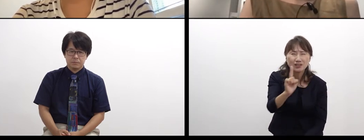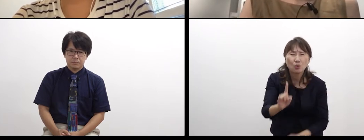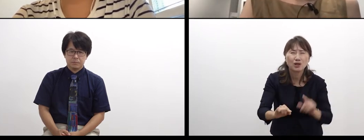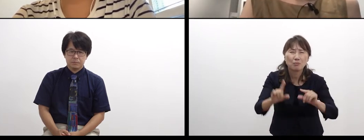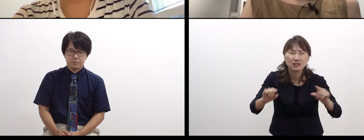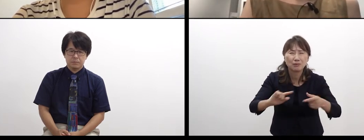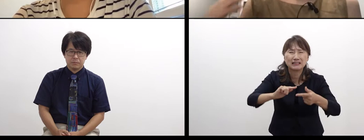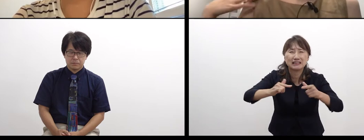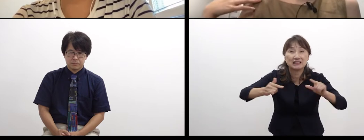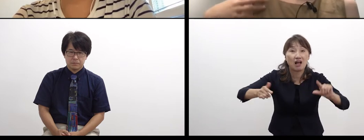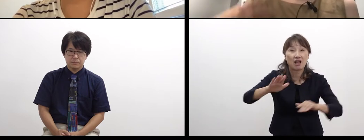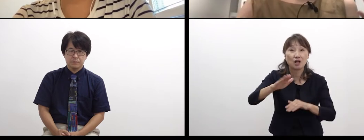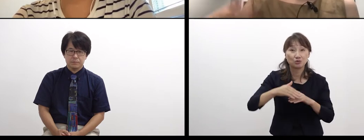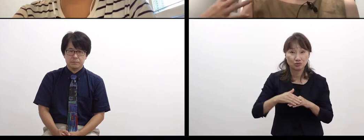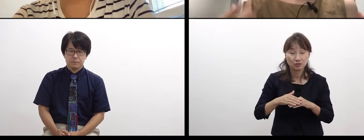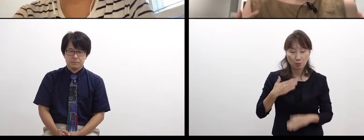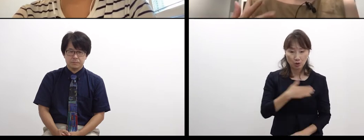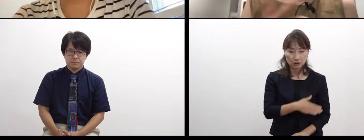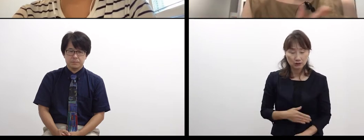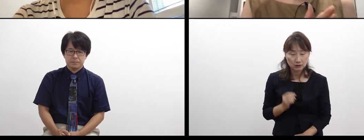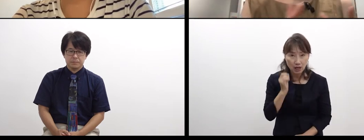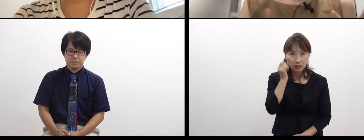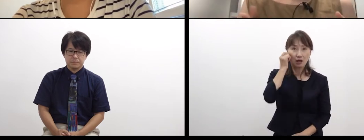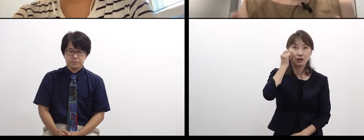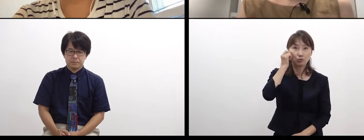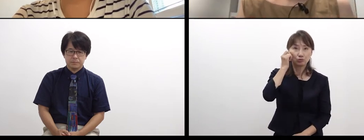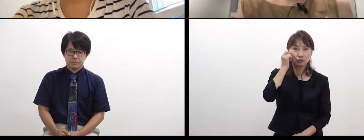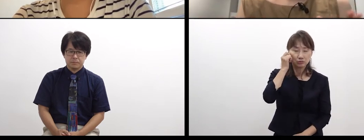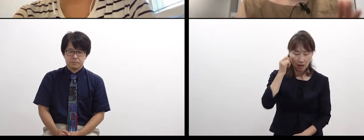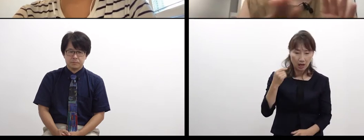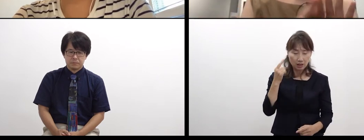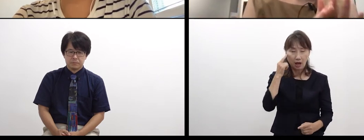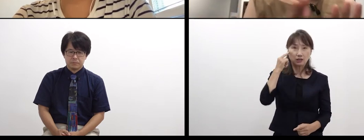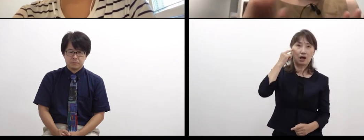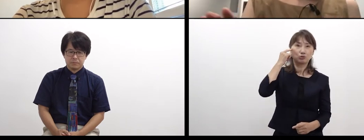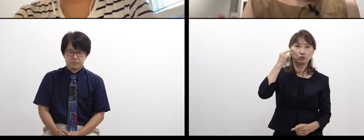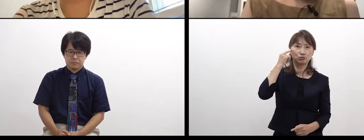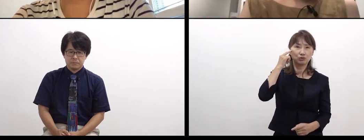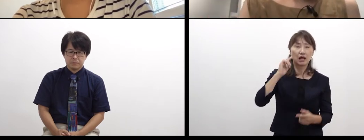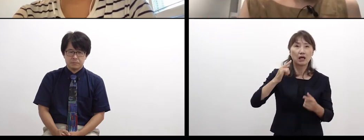there are differences in how we turn our attention while we have different body senses.